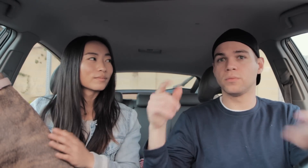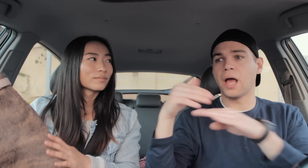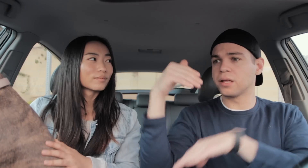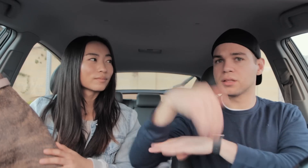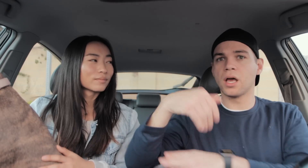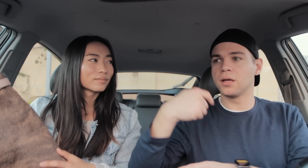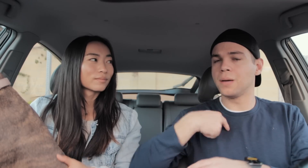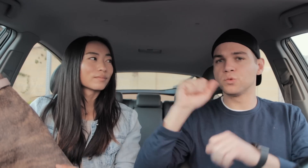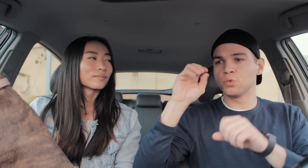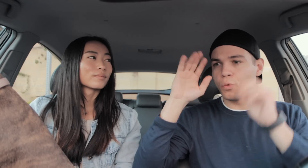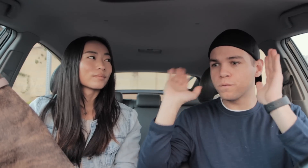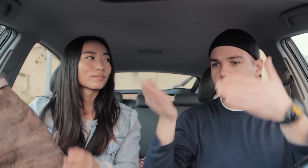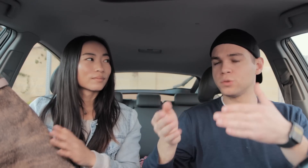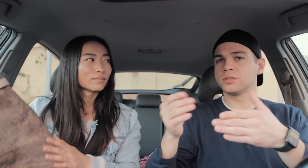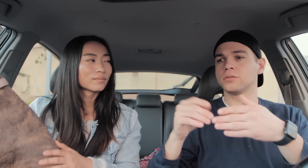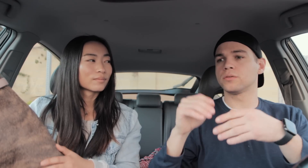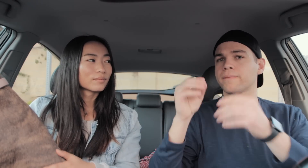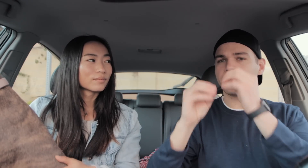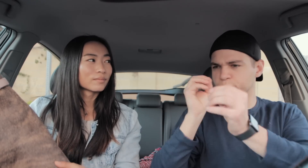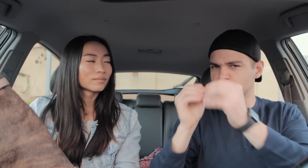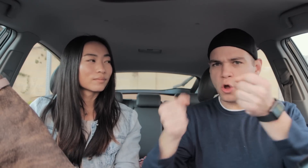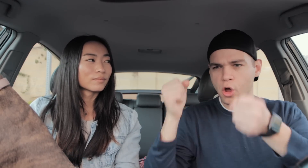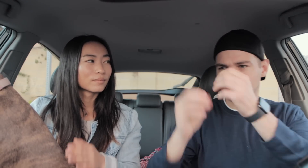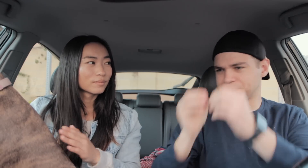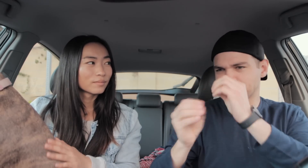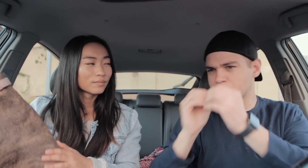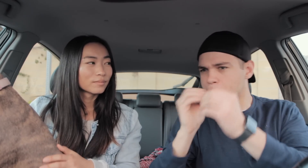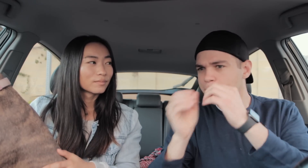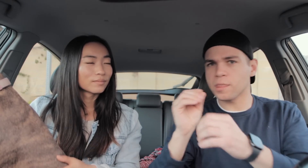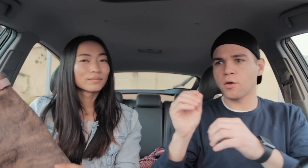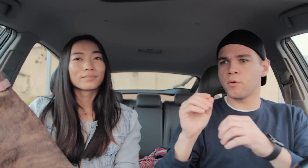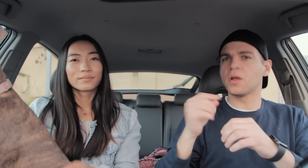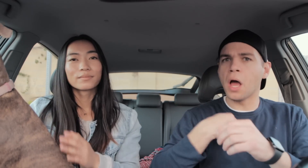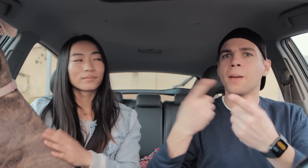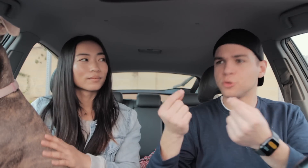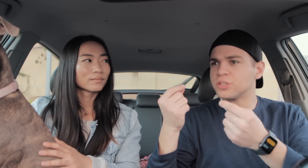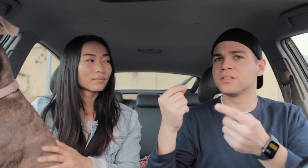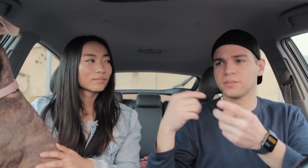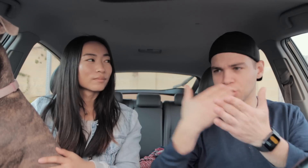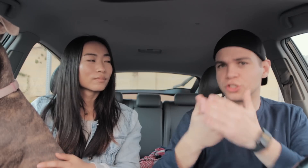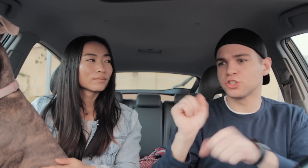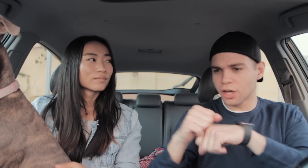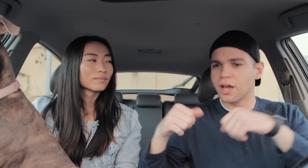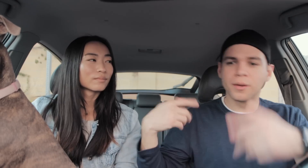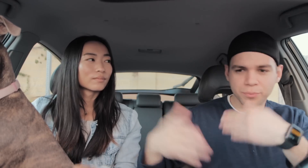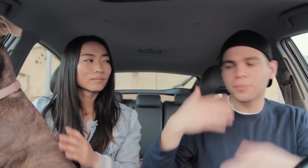at night I'm so focused on fixing my car ya know, I'm doing a good job